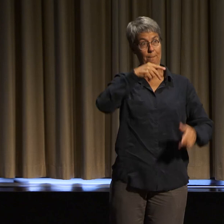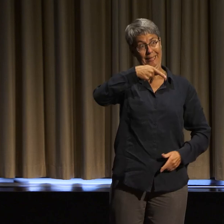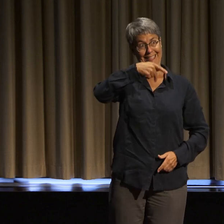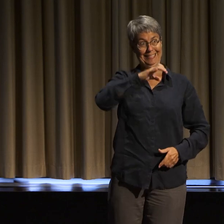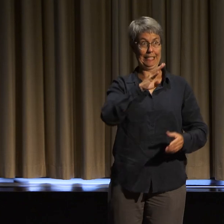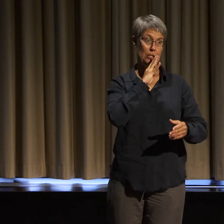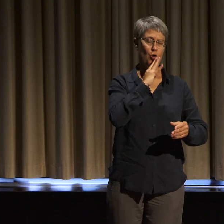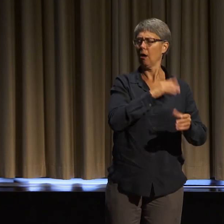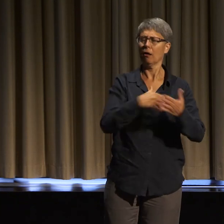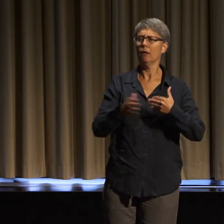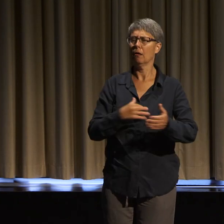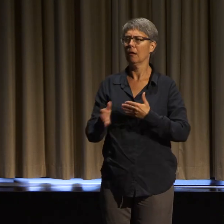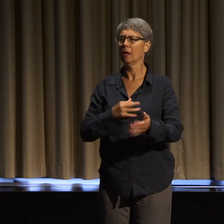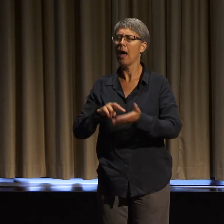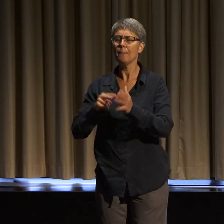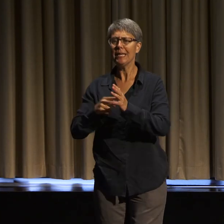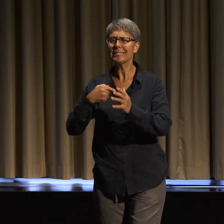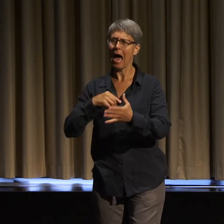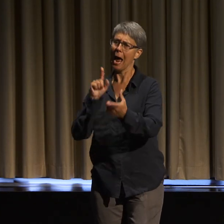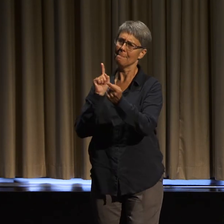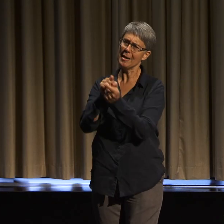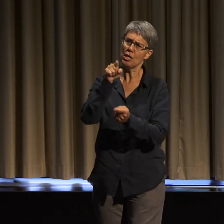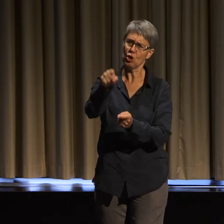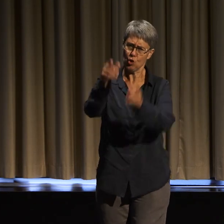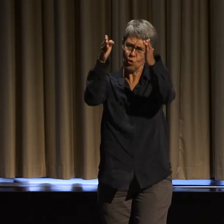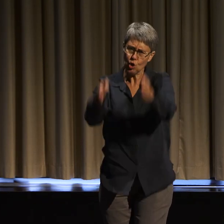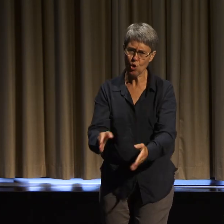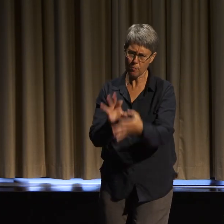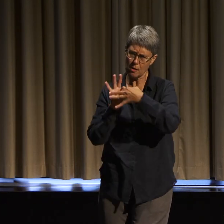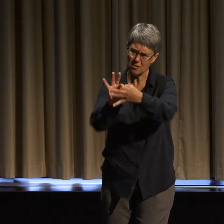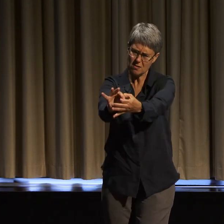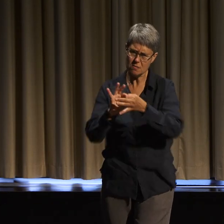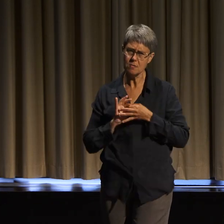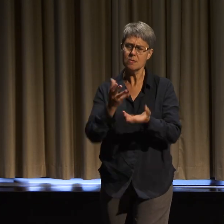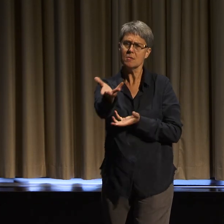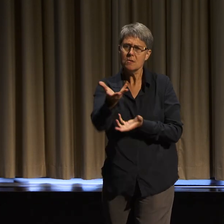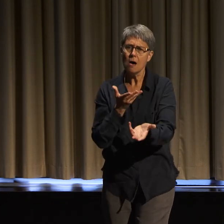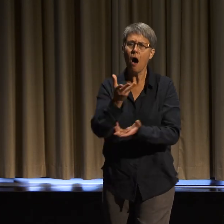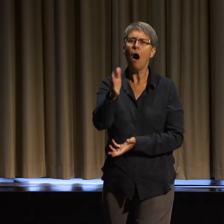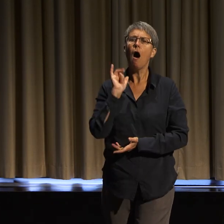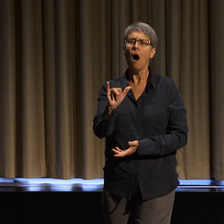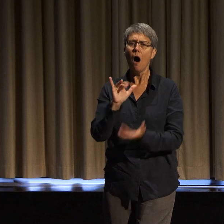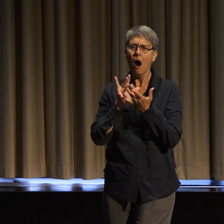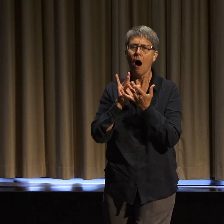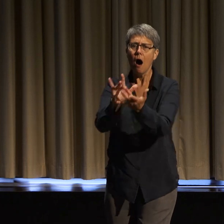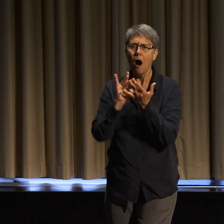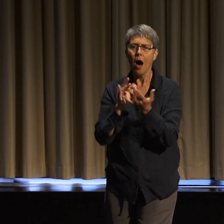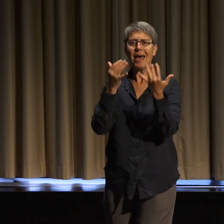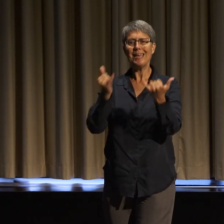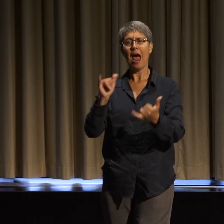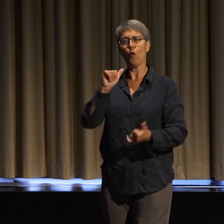but also work to transform the conditions that created that inaccessibility in the first place,